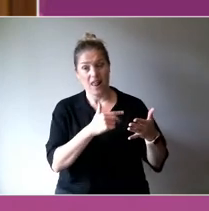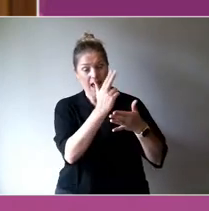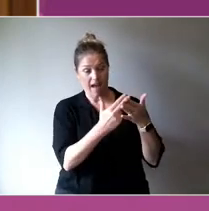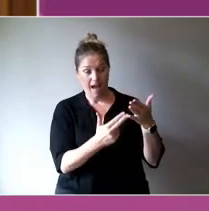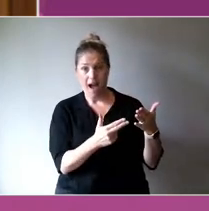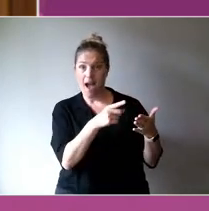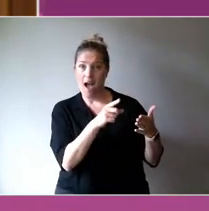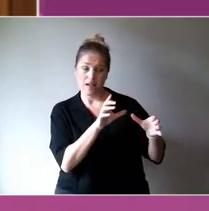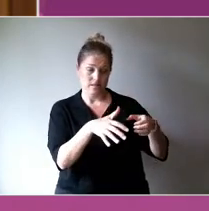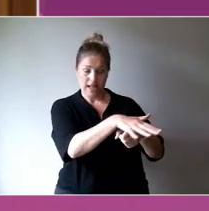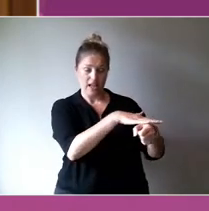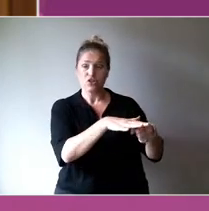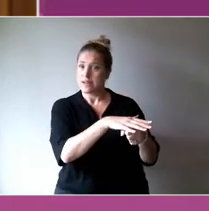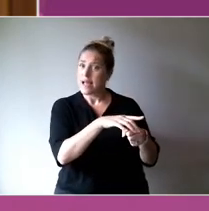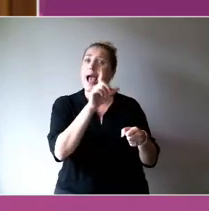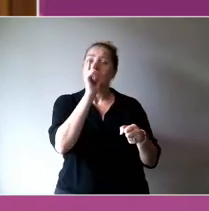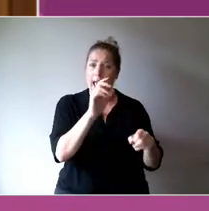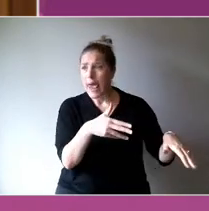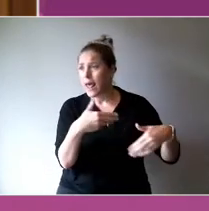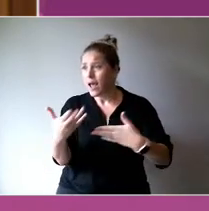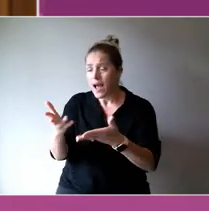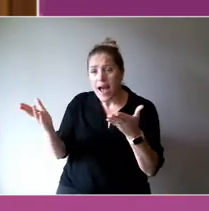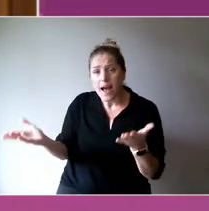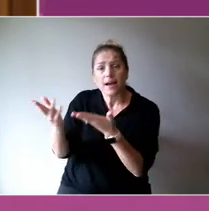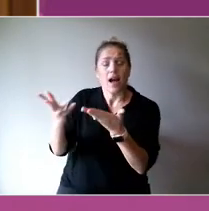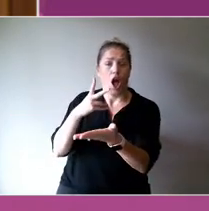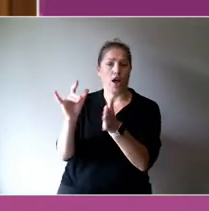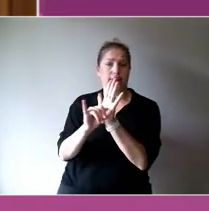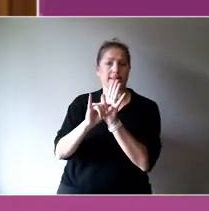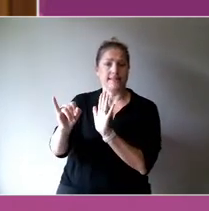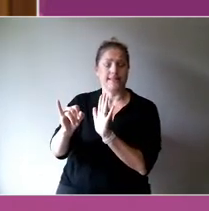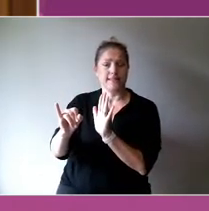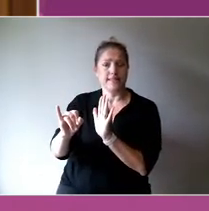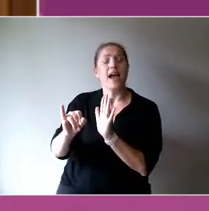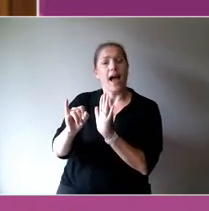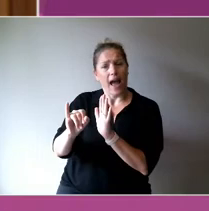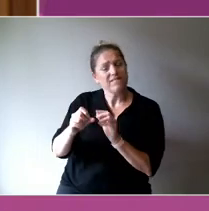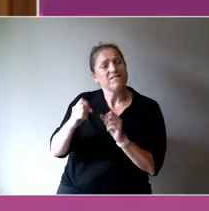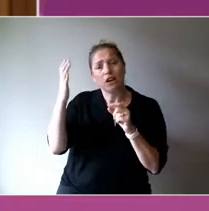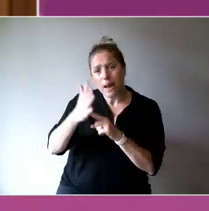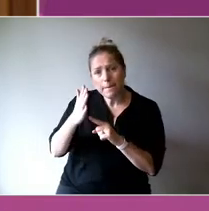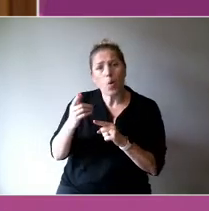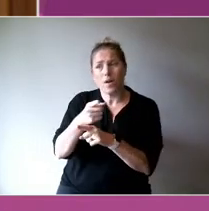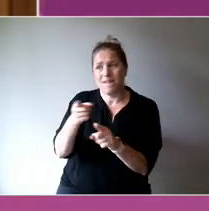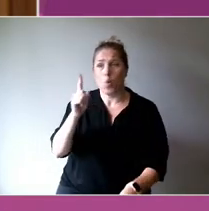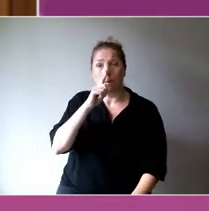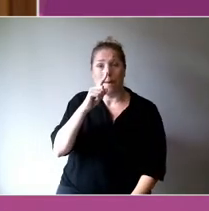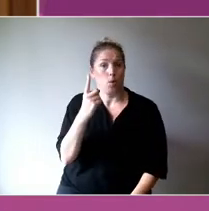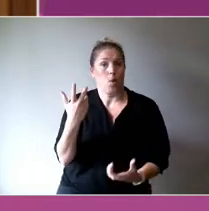what is available to you which is such an important thing to unpack for people living with more complex mental health issues in particular.